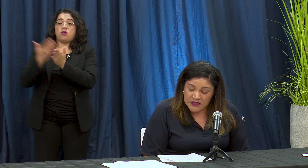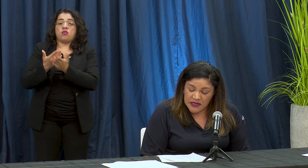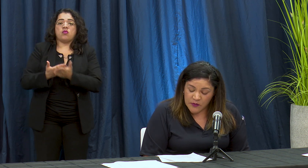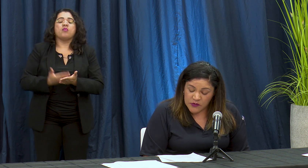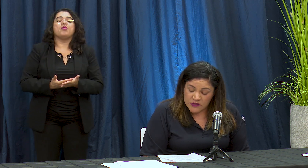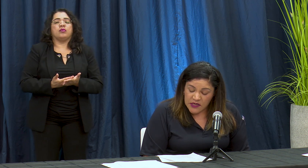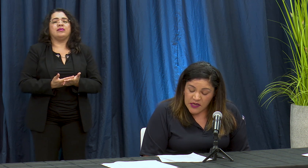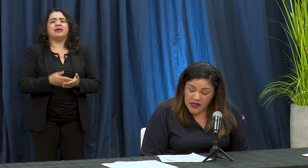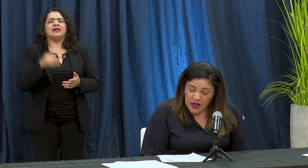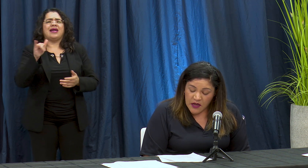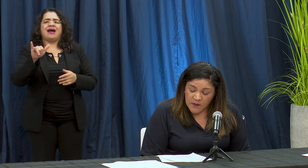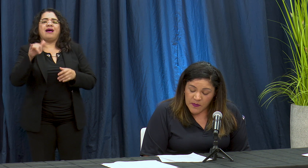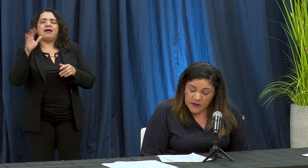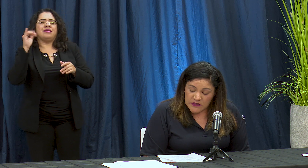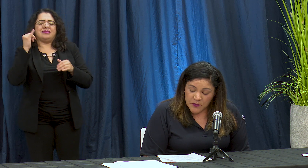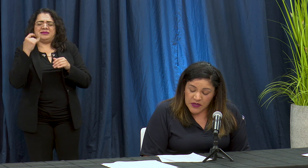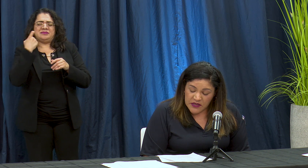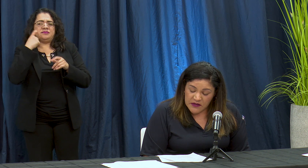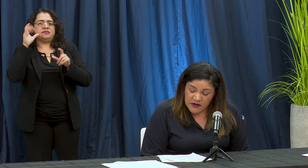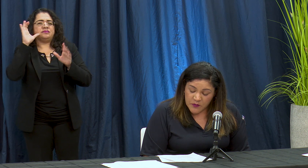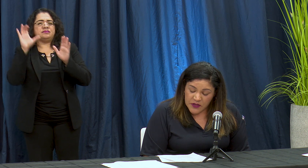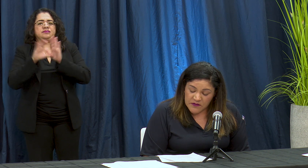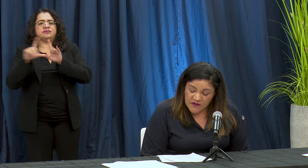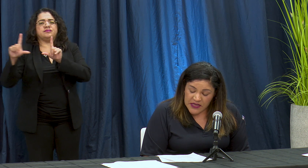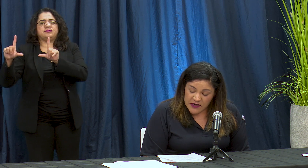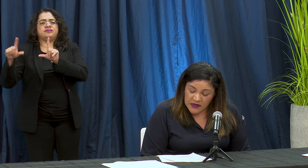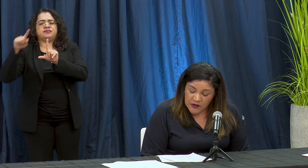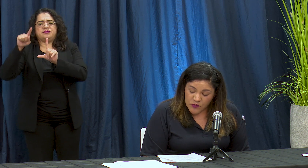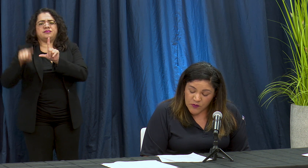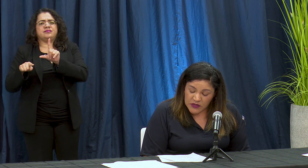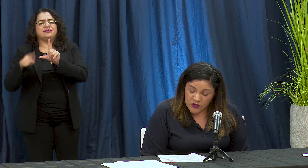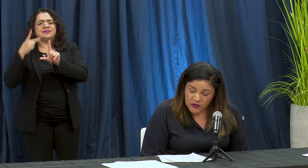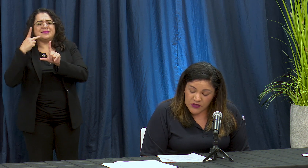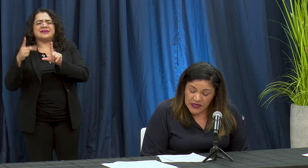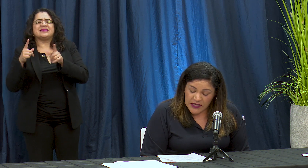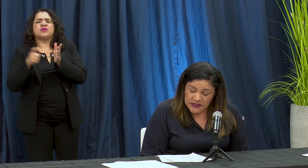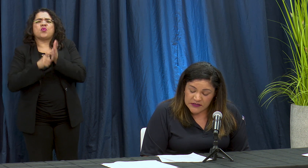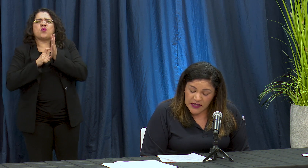enseñar se puede puede ver el momento donde esta